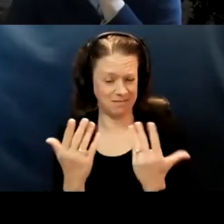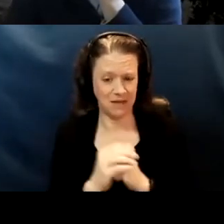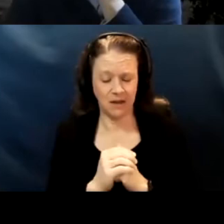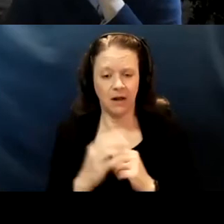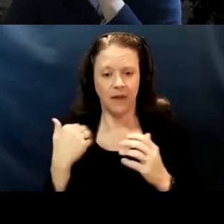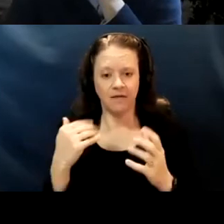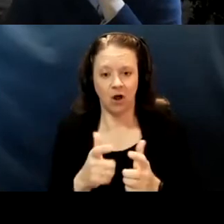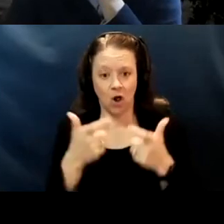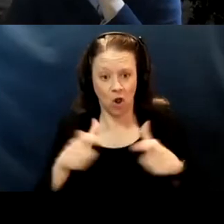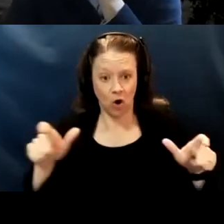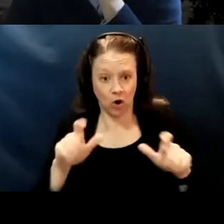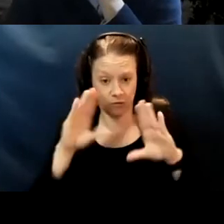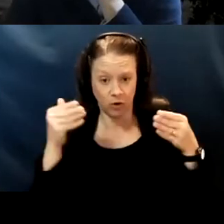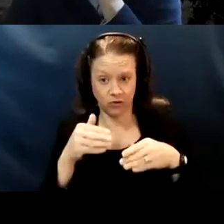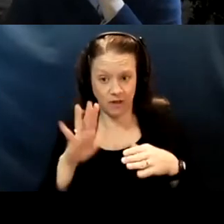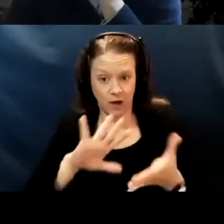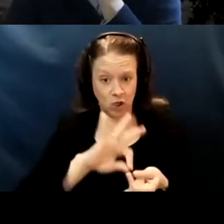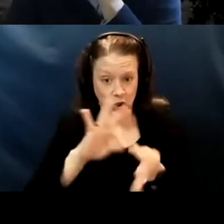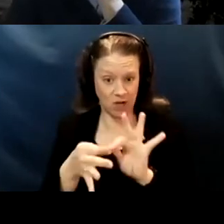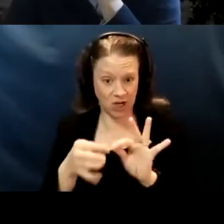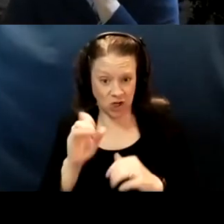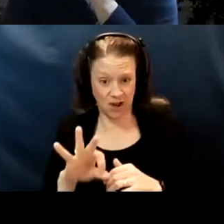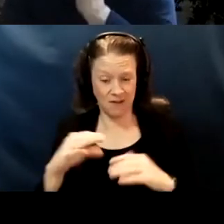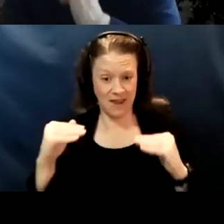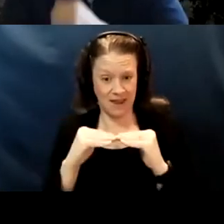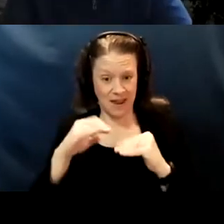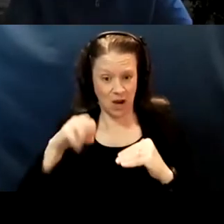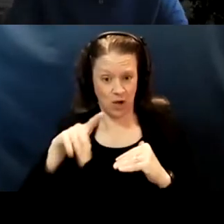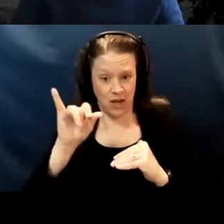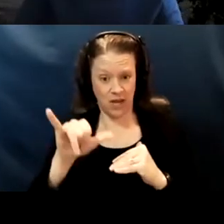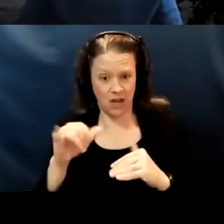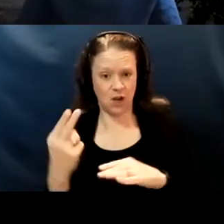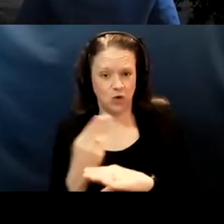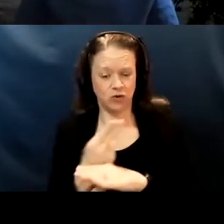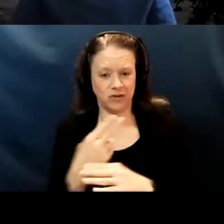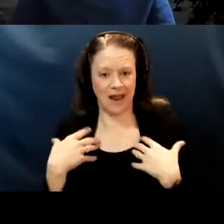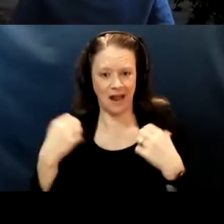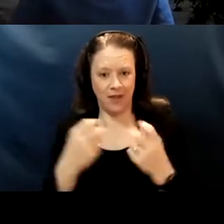Their interpretation of equity often is using the healthy places index. And that is an important measure,